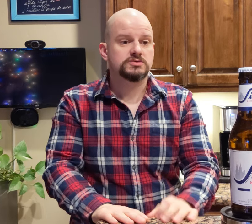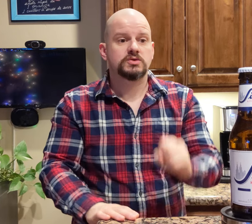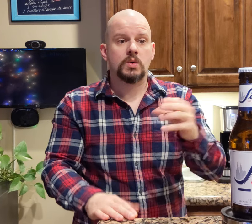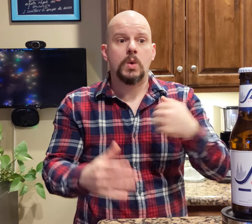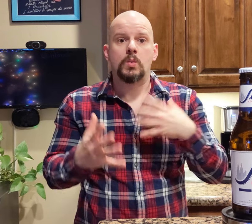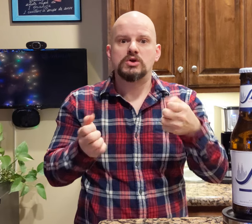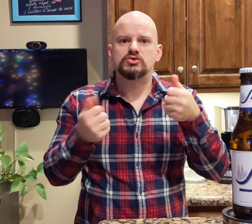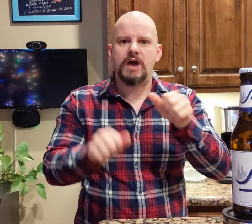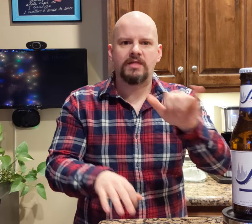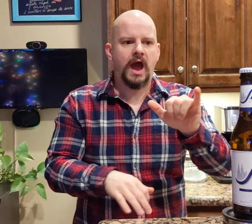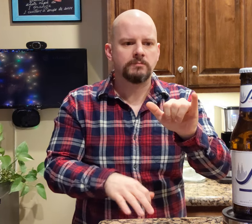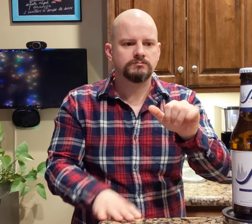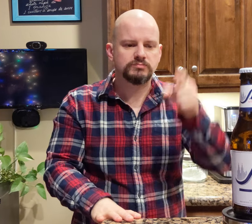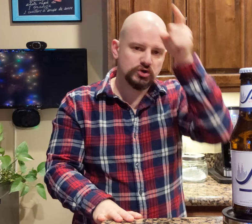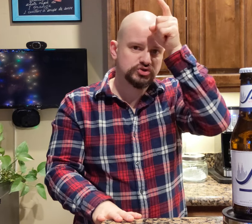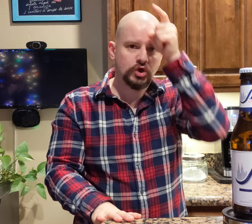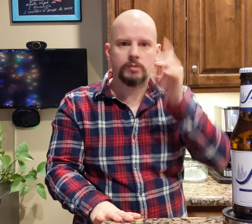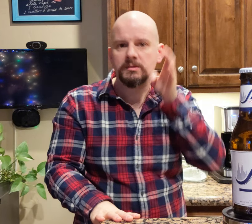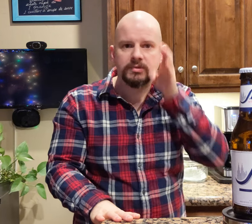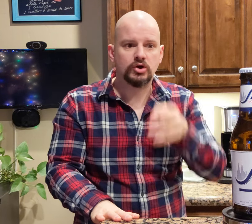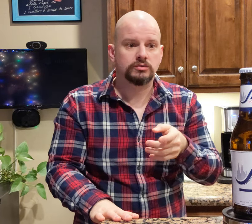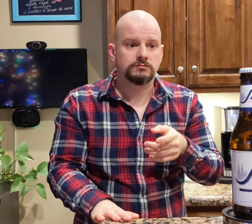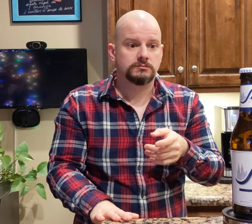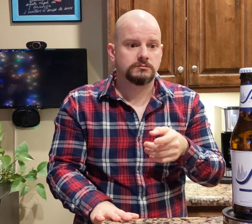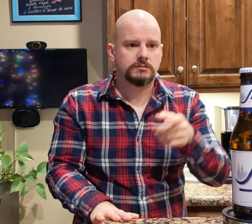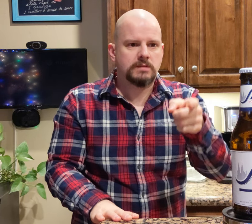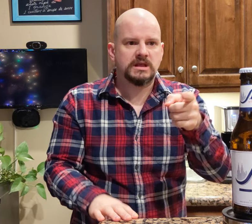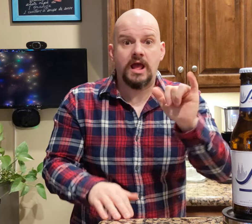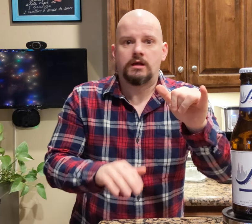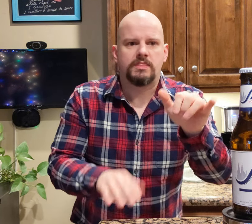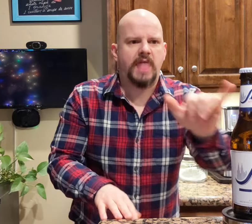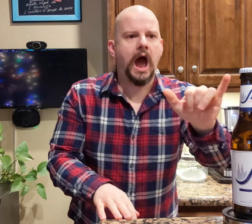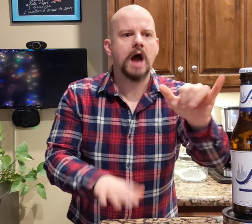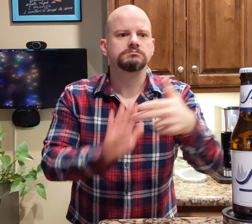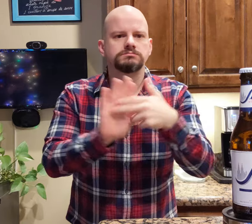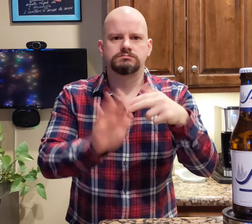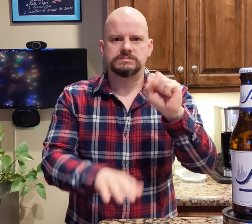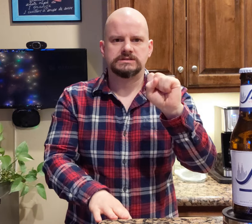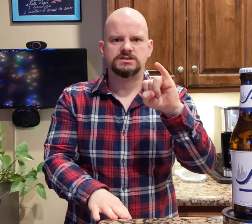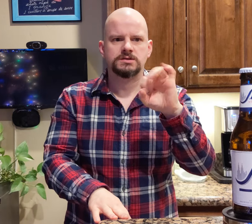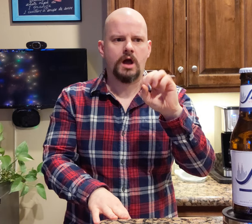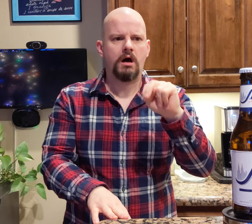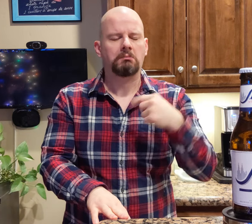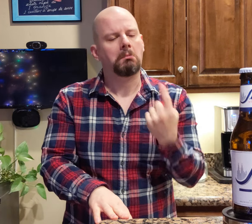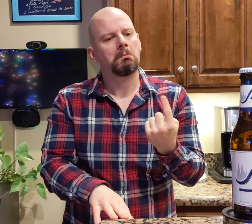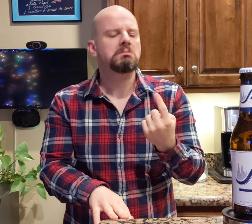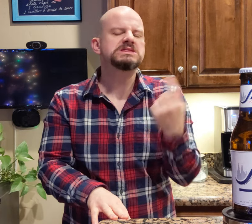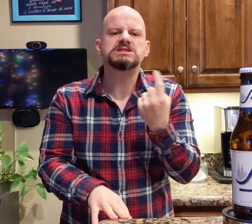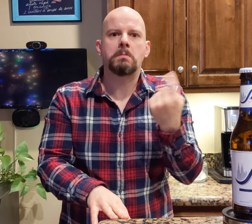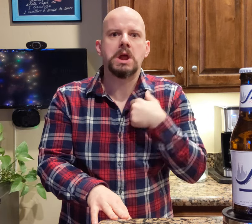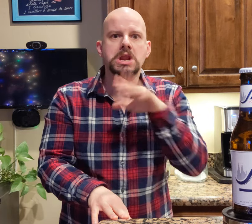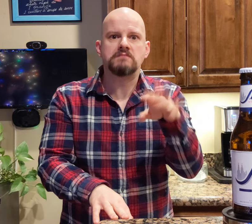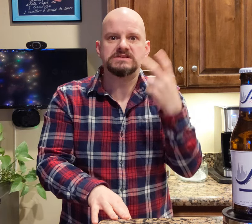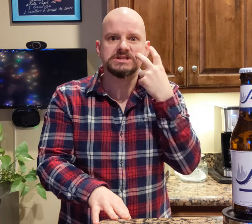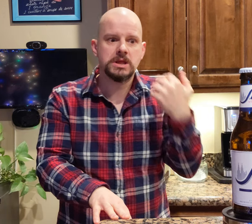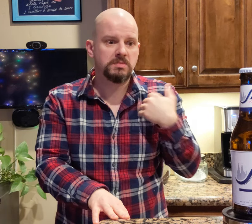I'm gonna try this German beer. That brand, Sion is something that I haven't seen it before.